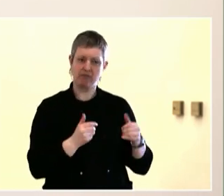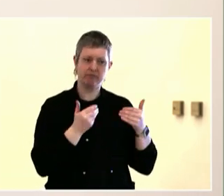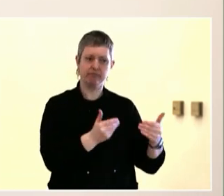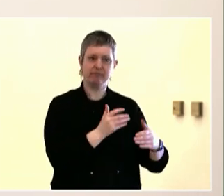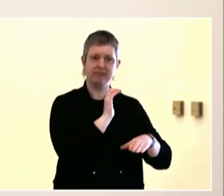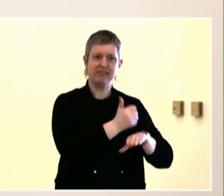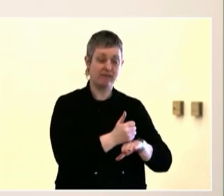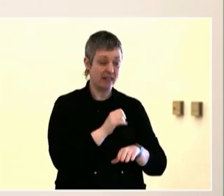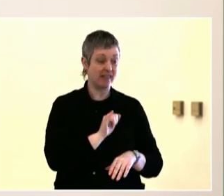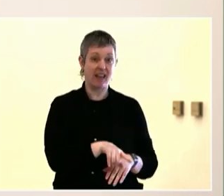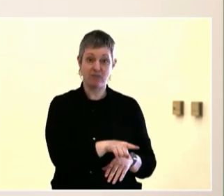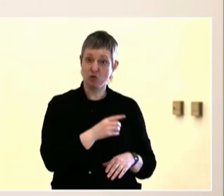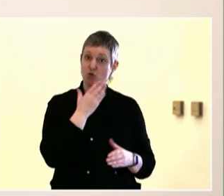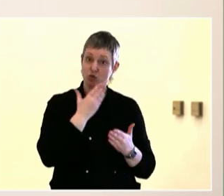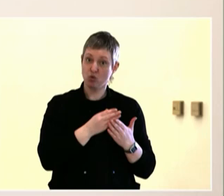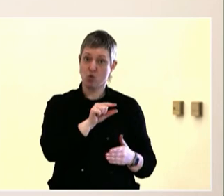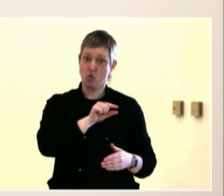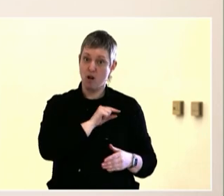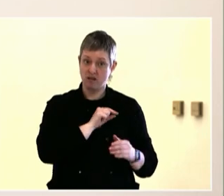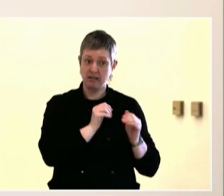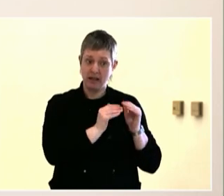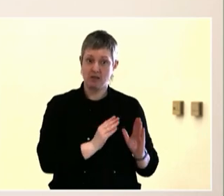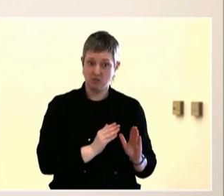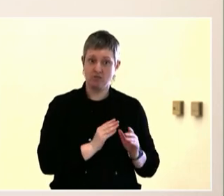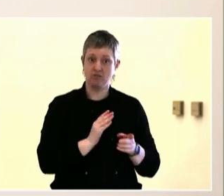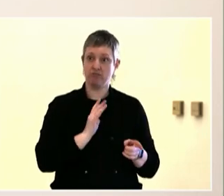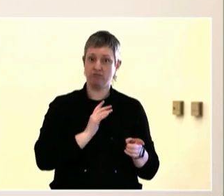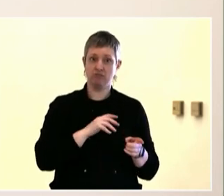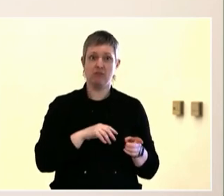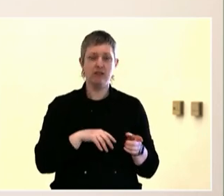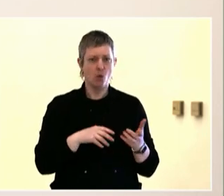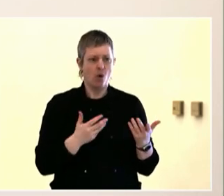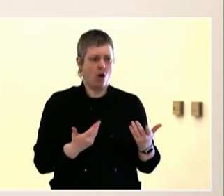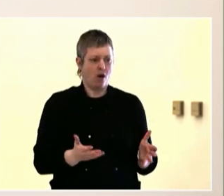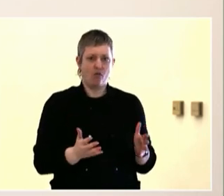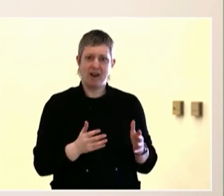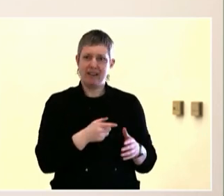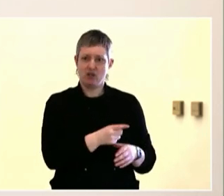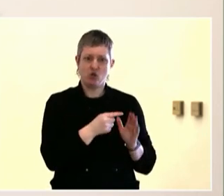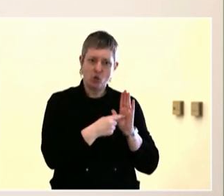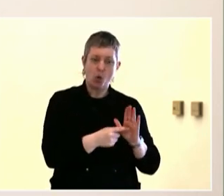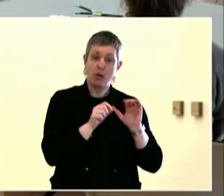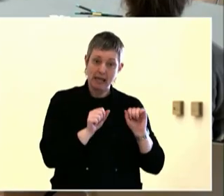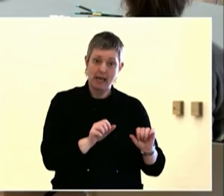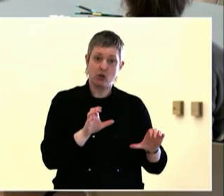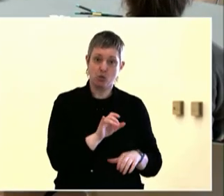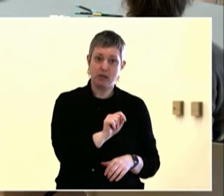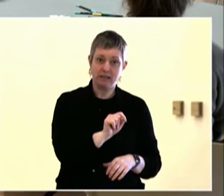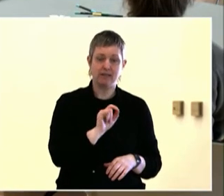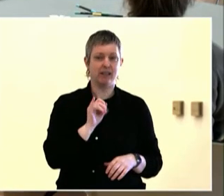communities that have built up around those places. So for me, that was kind of a powerful connection about how